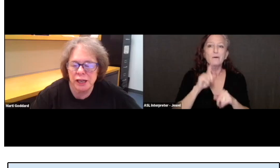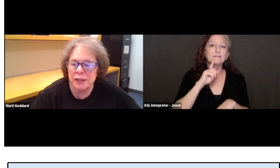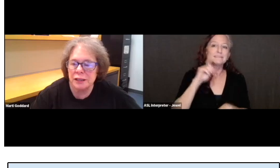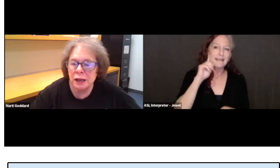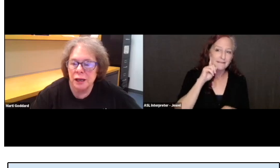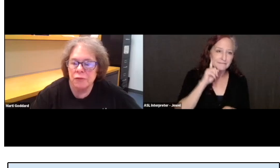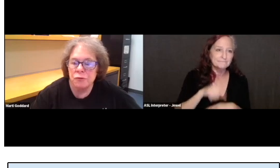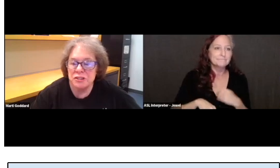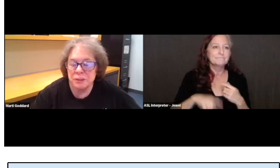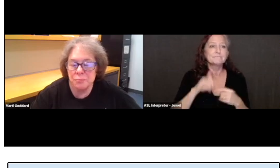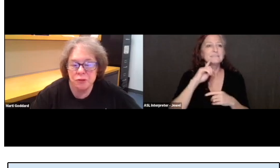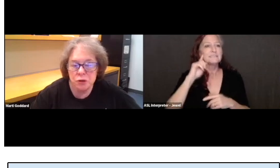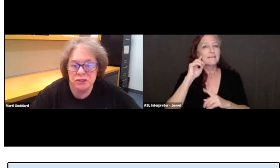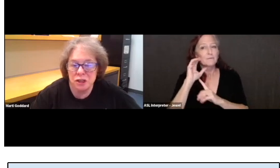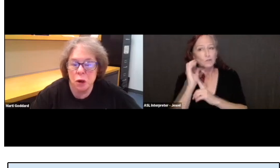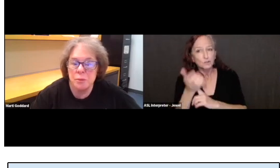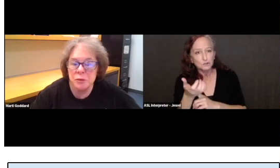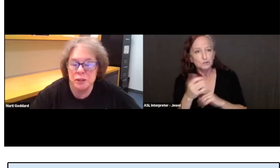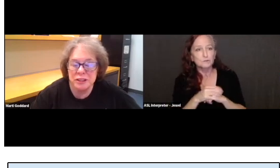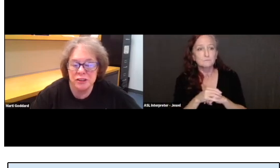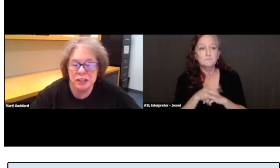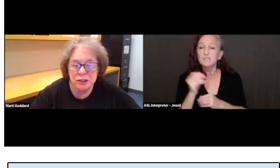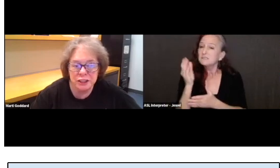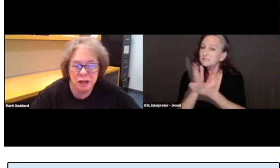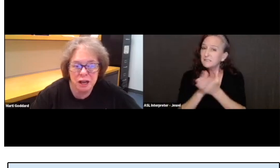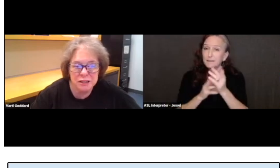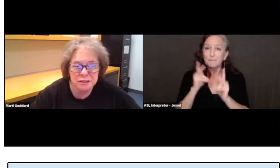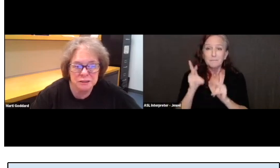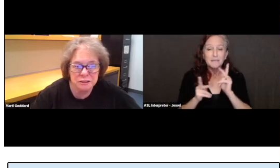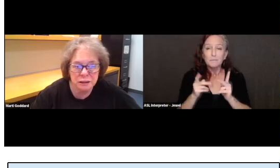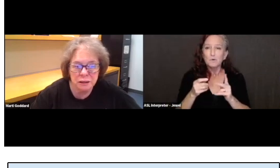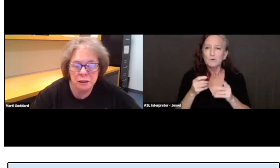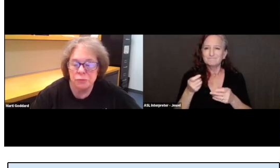and for some folks coping with their hearing loss.